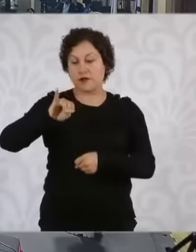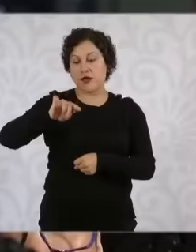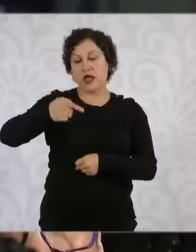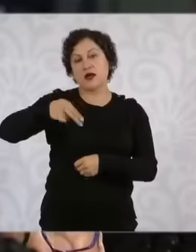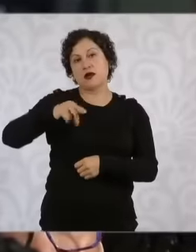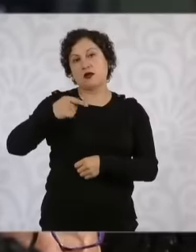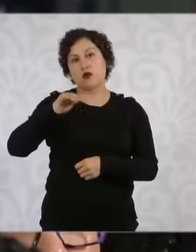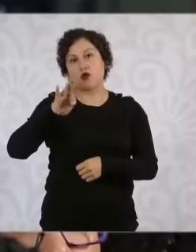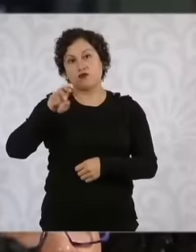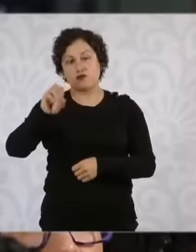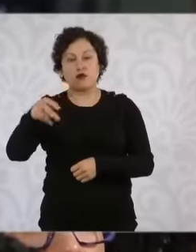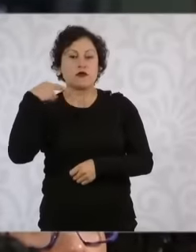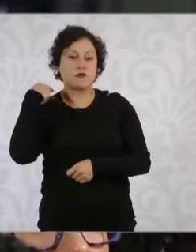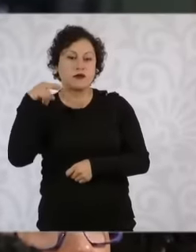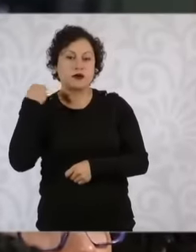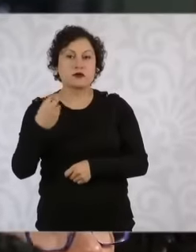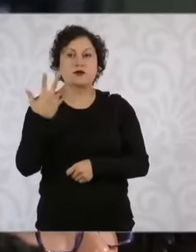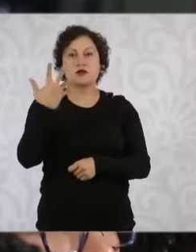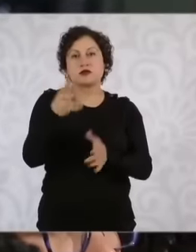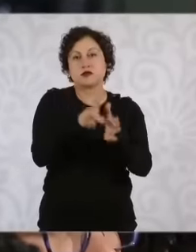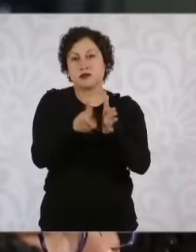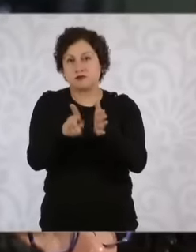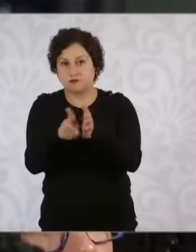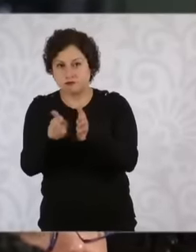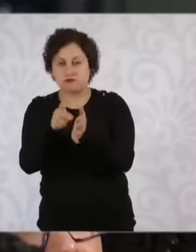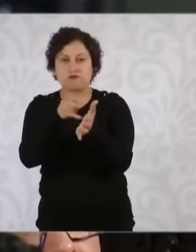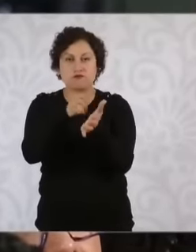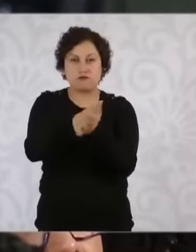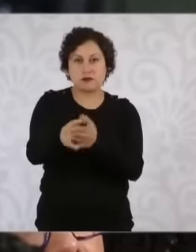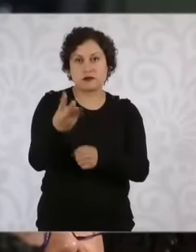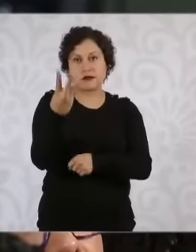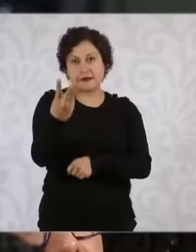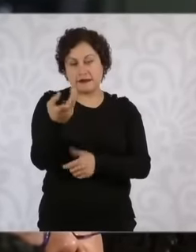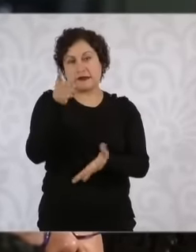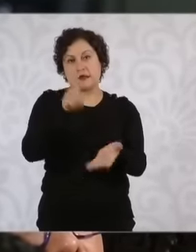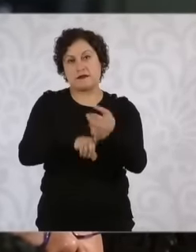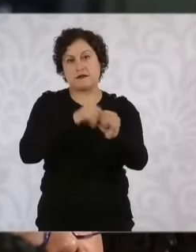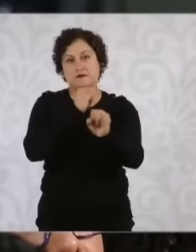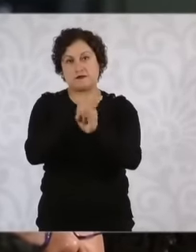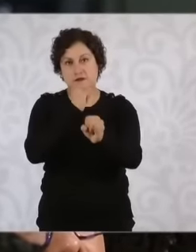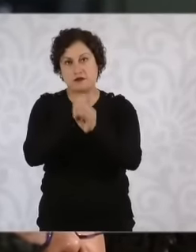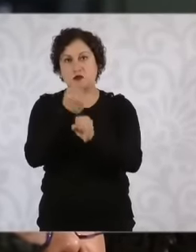with five newspapers printed three digital and a magazine to which the Diario del ismo belongs